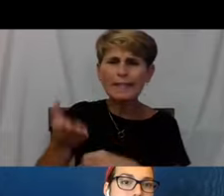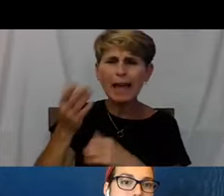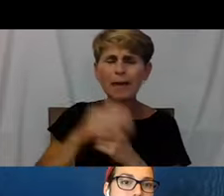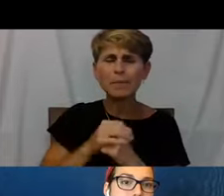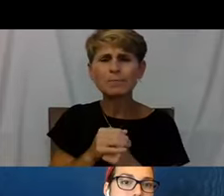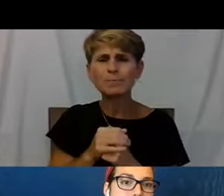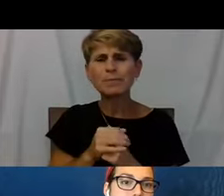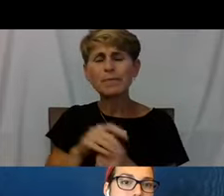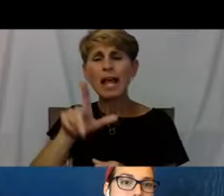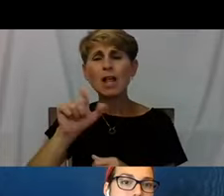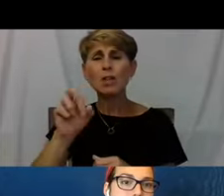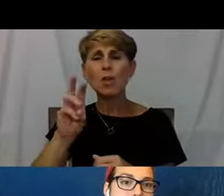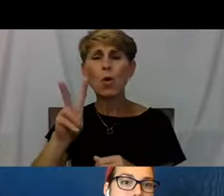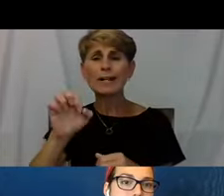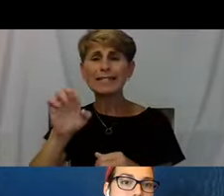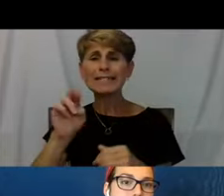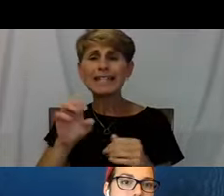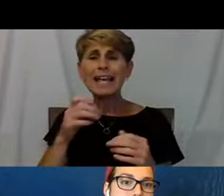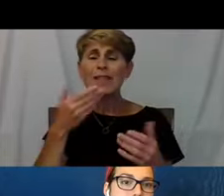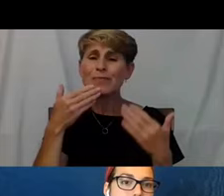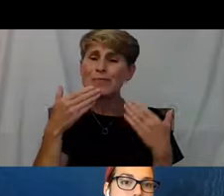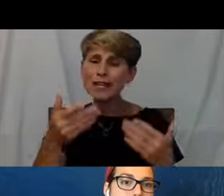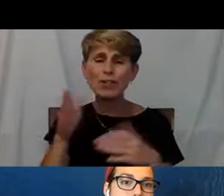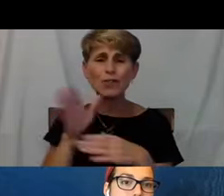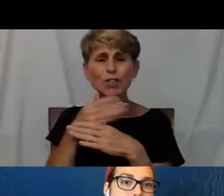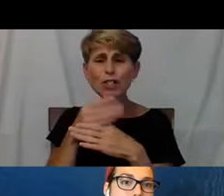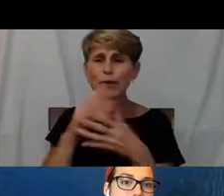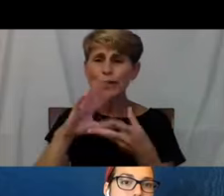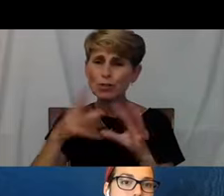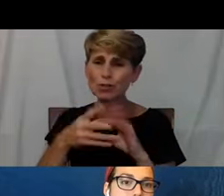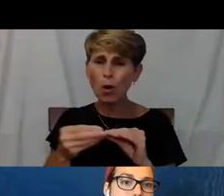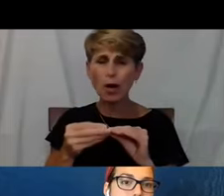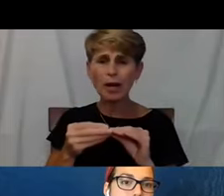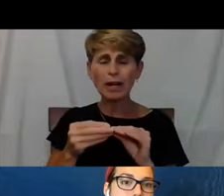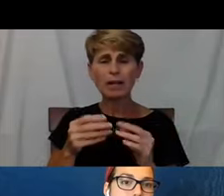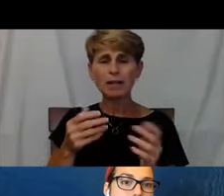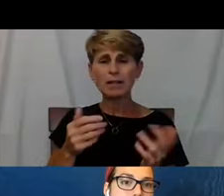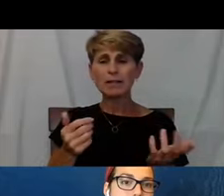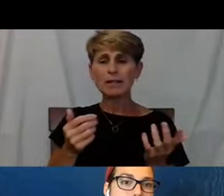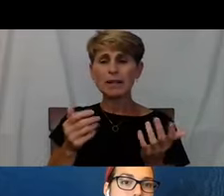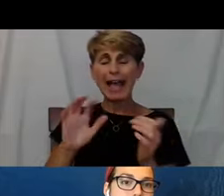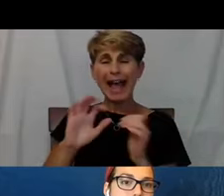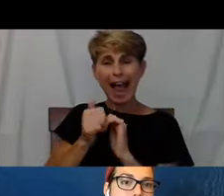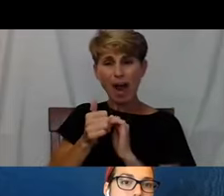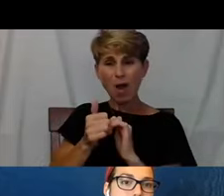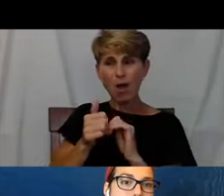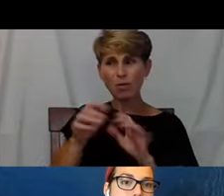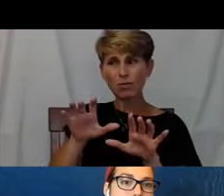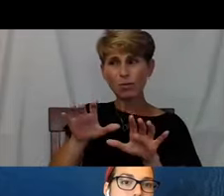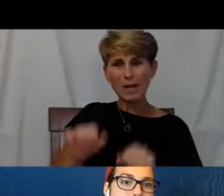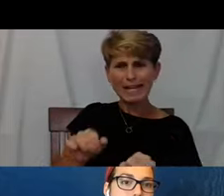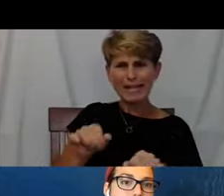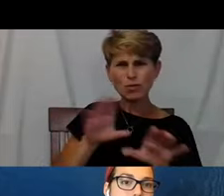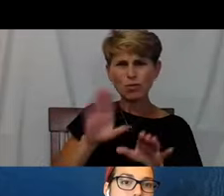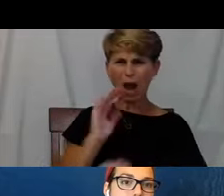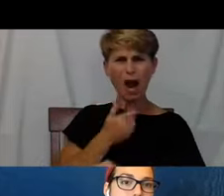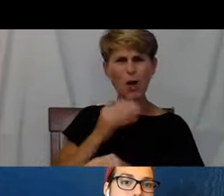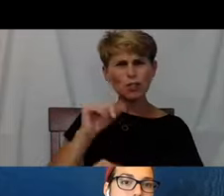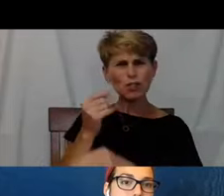I think that's one of the most impactful ways that we can hear about how we can all do our jobs better and just be better at interacting with people